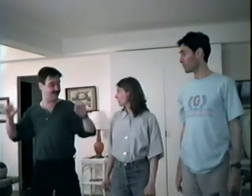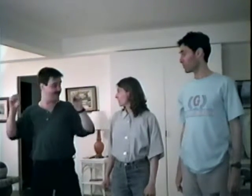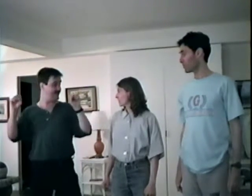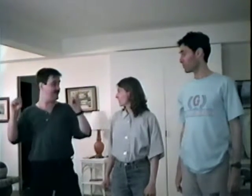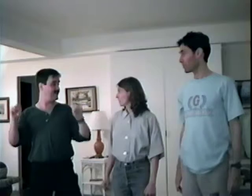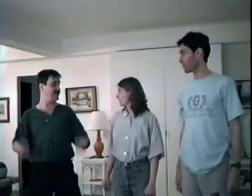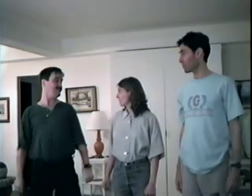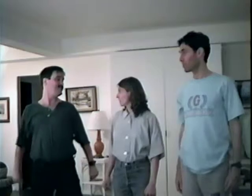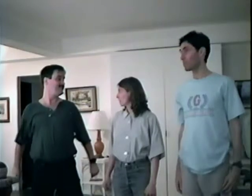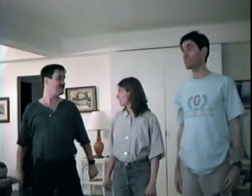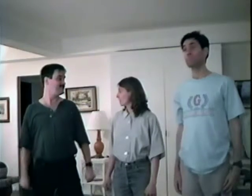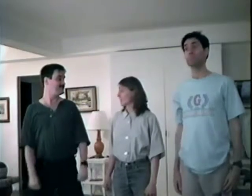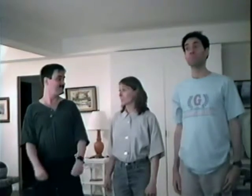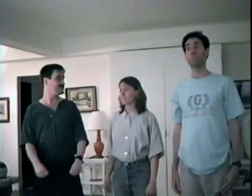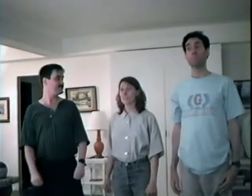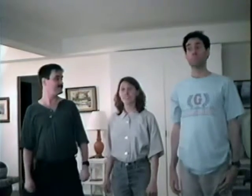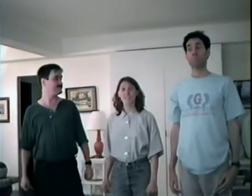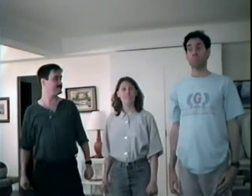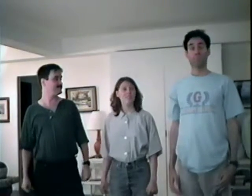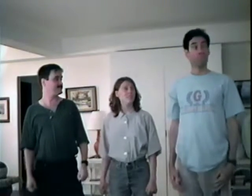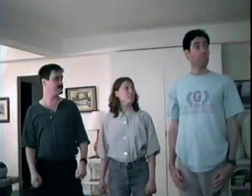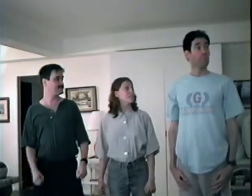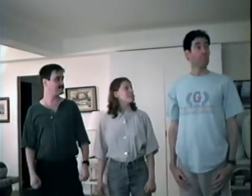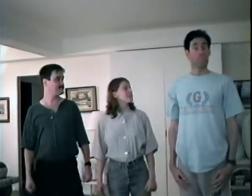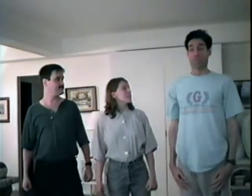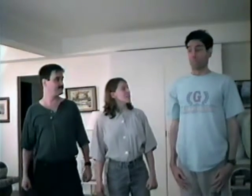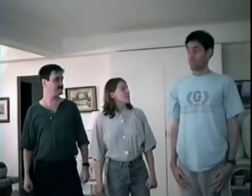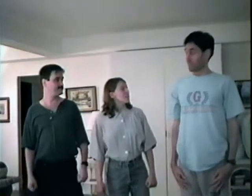I’m flying!